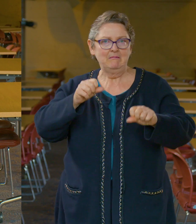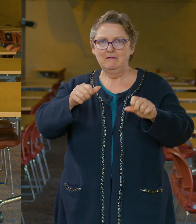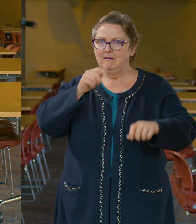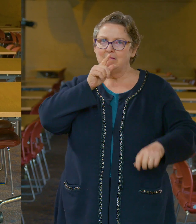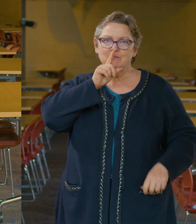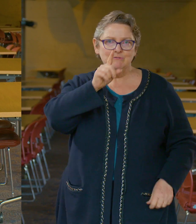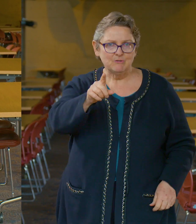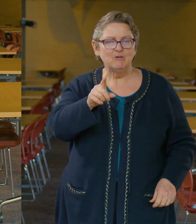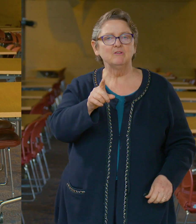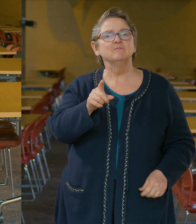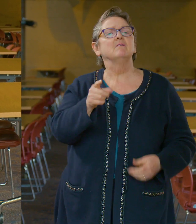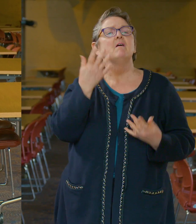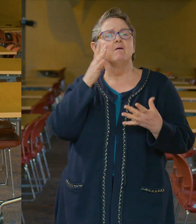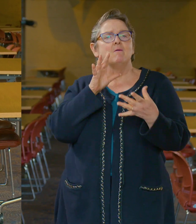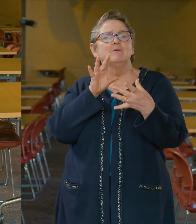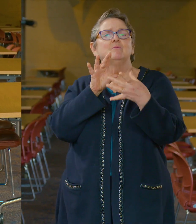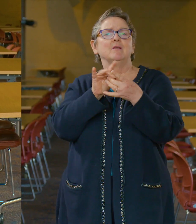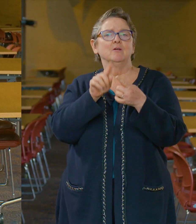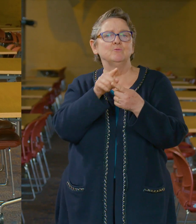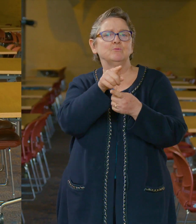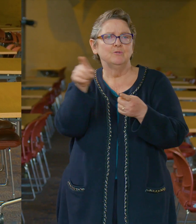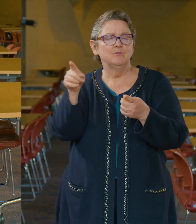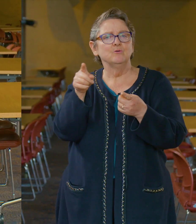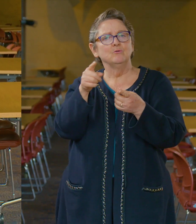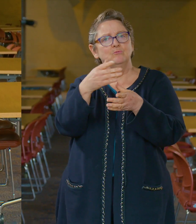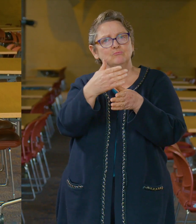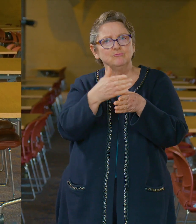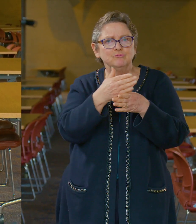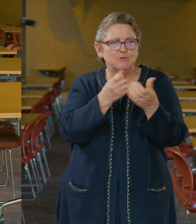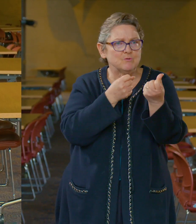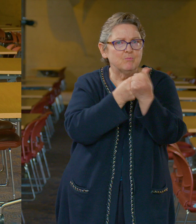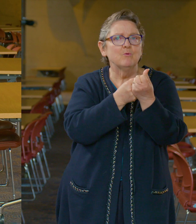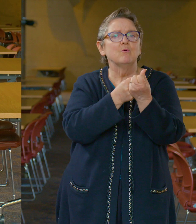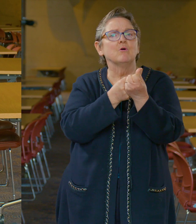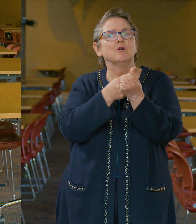but I wanted to reach out with some support, a couple of thoughts,